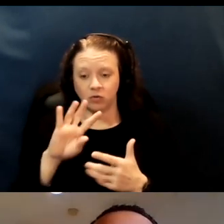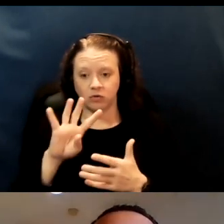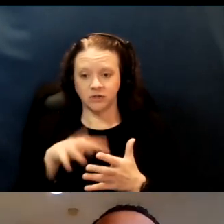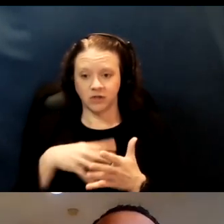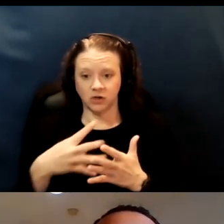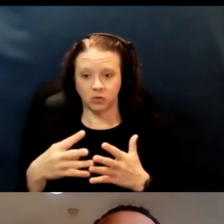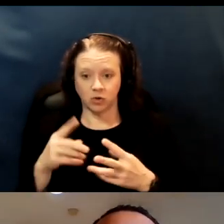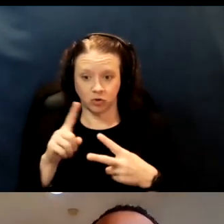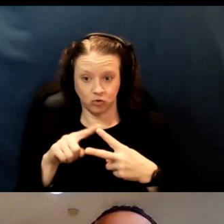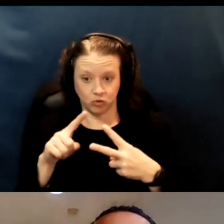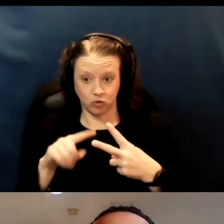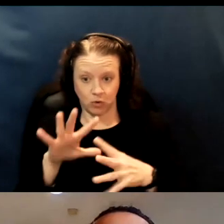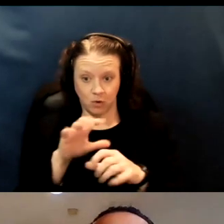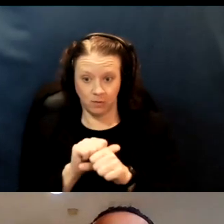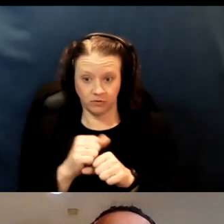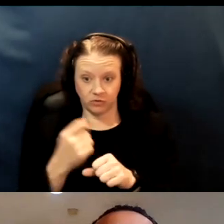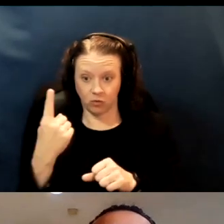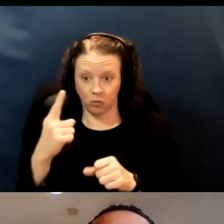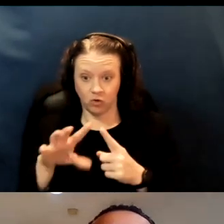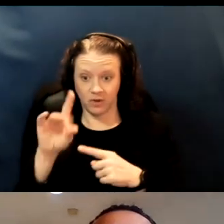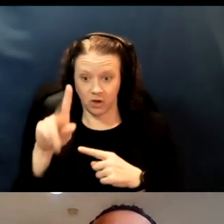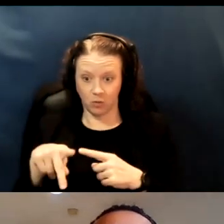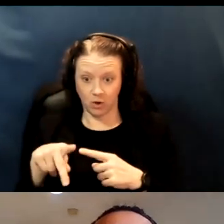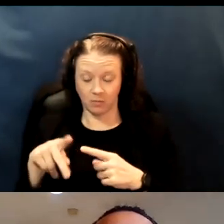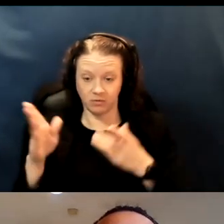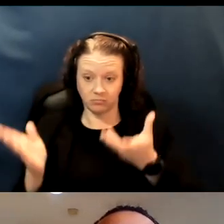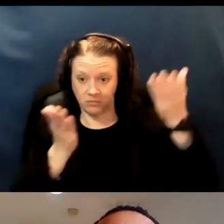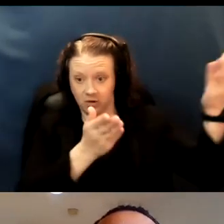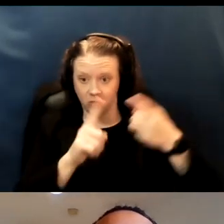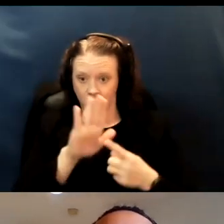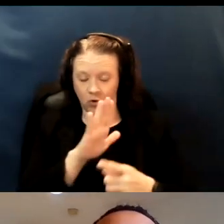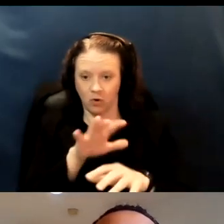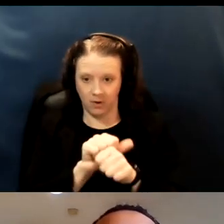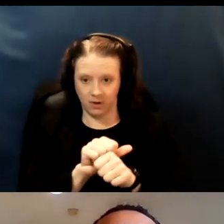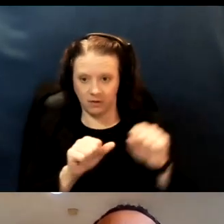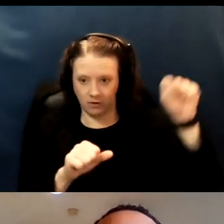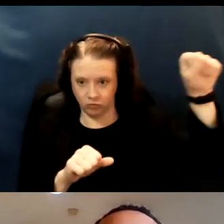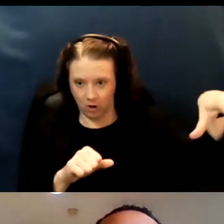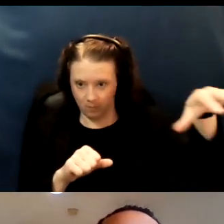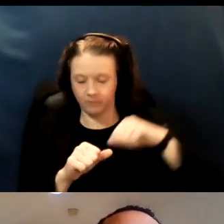one to pick you up from your home and take you to your appointments, and then they drop you off.